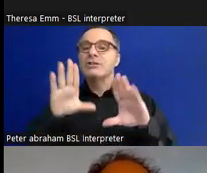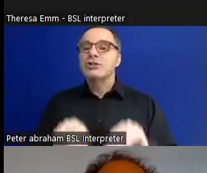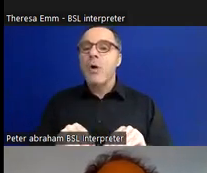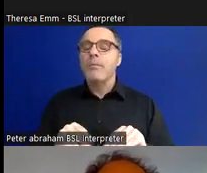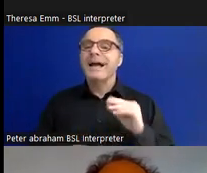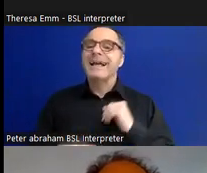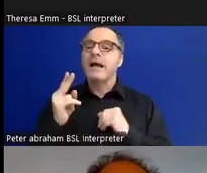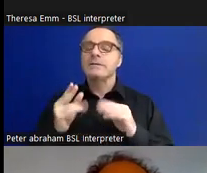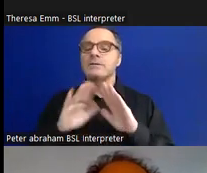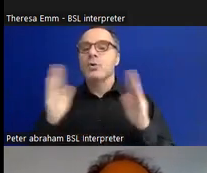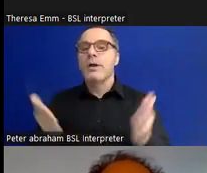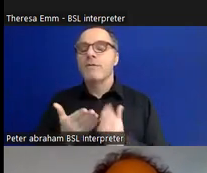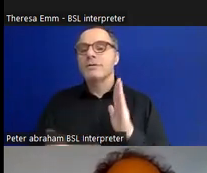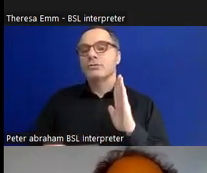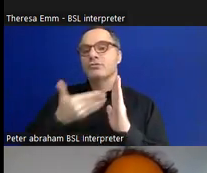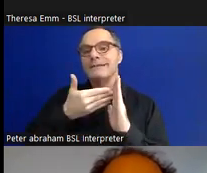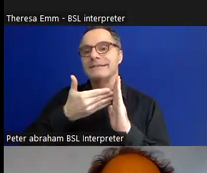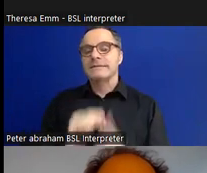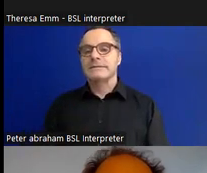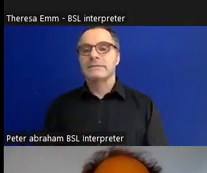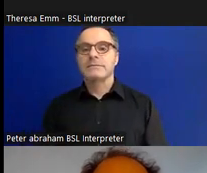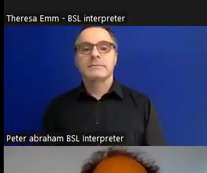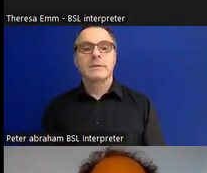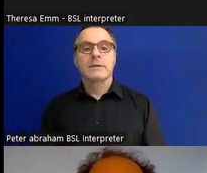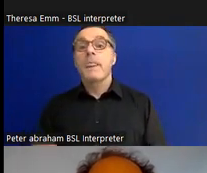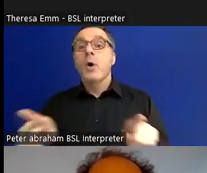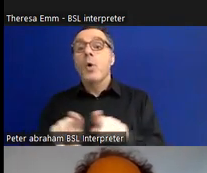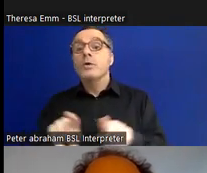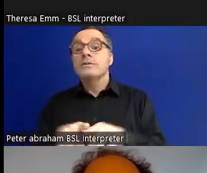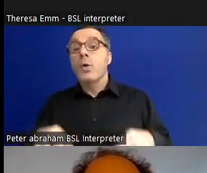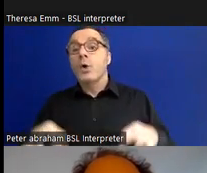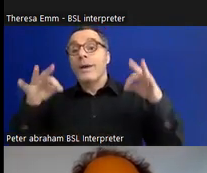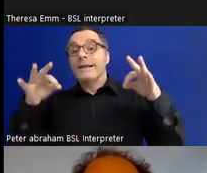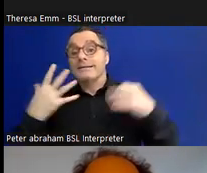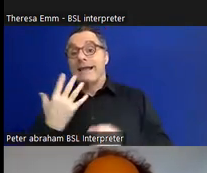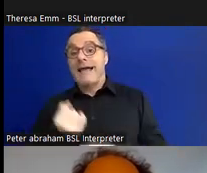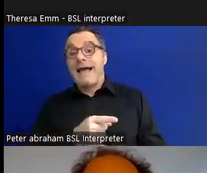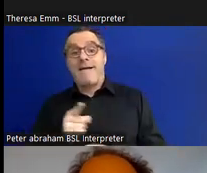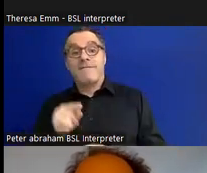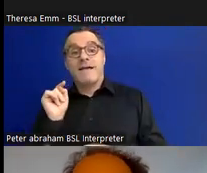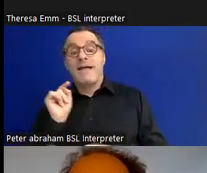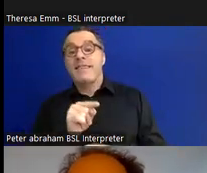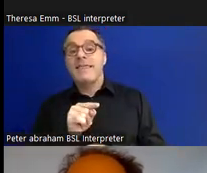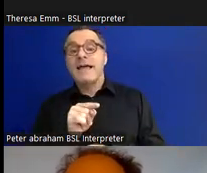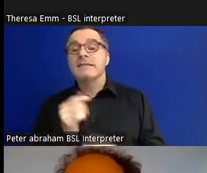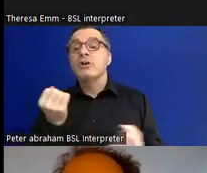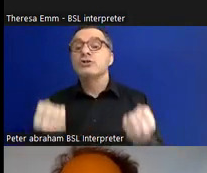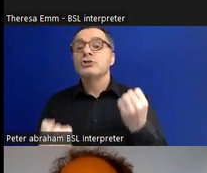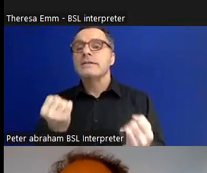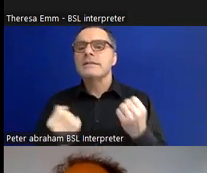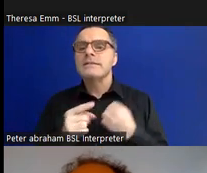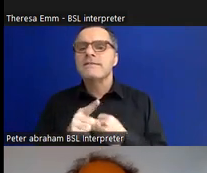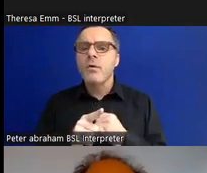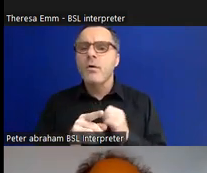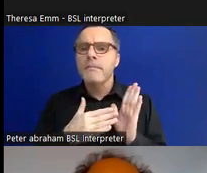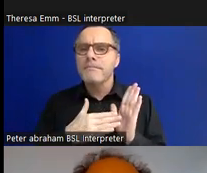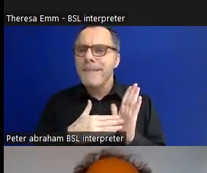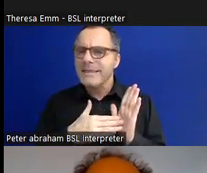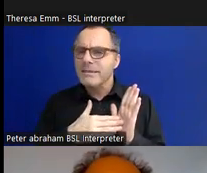we have a quilt which is known as the "Justice for Laughing Boy quilt';